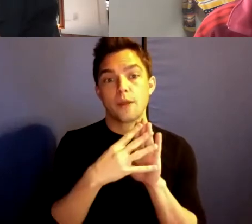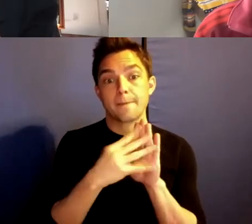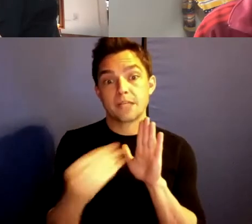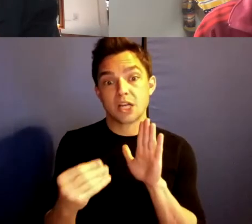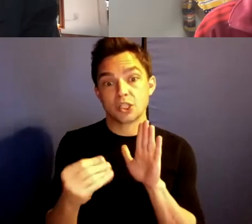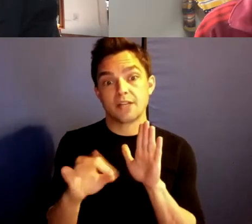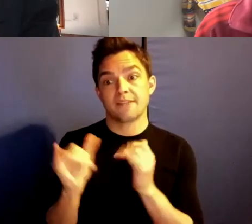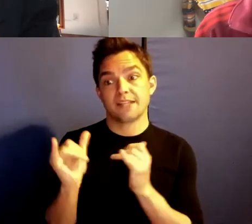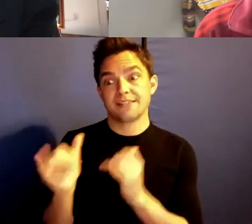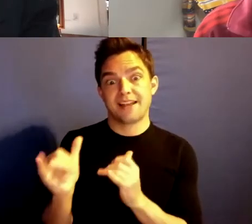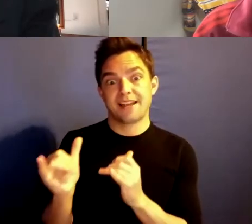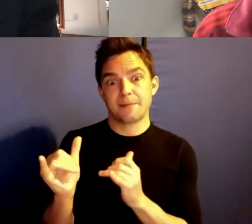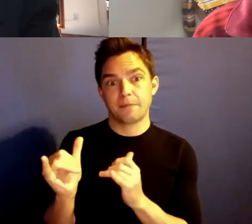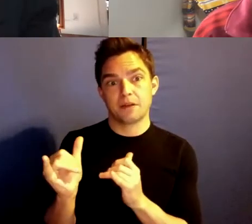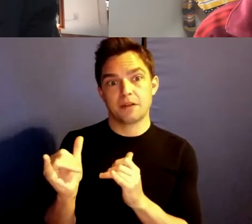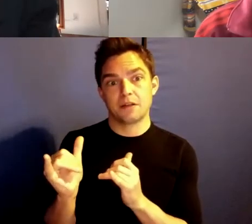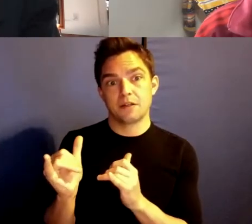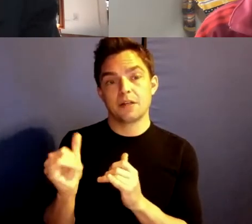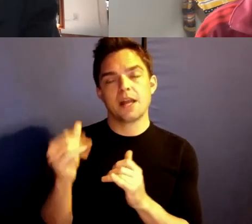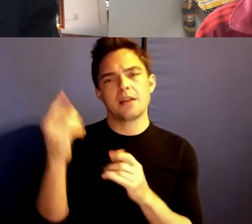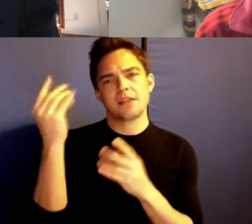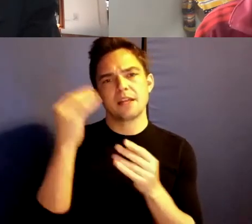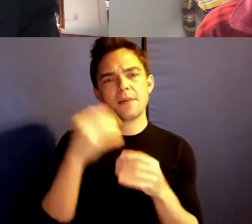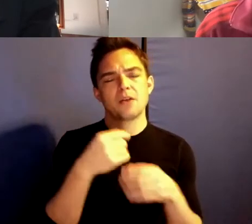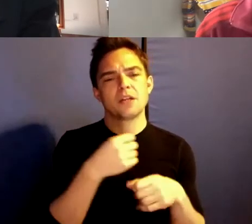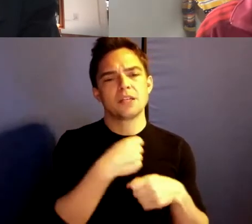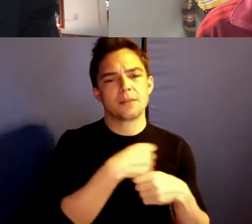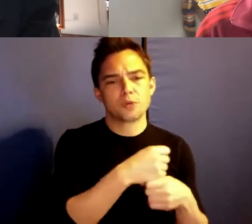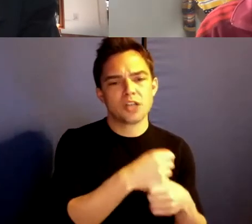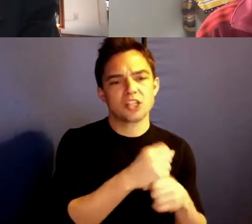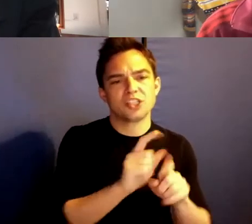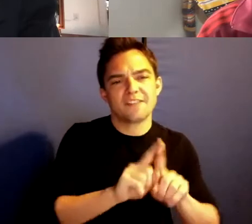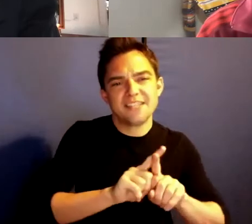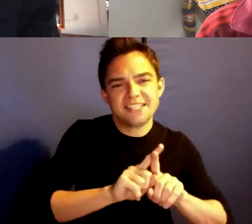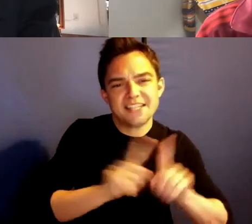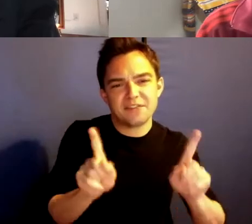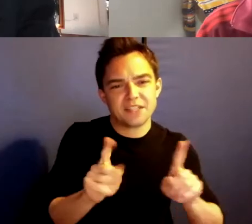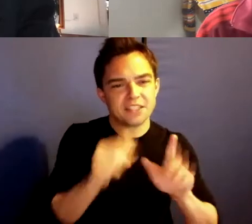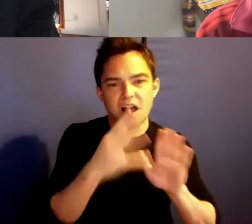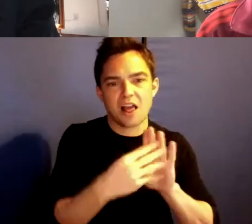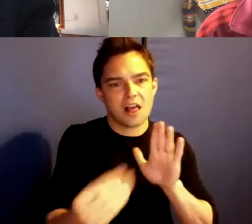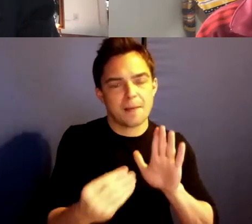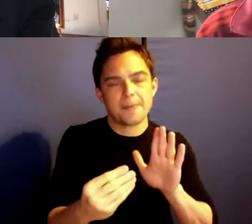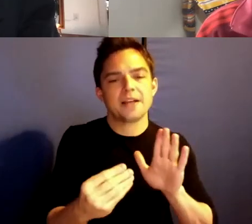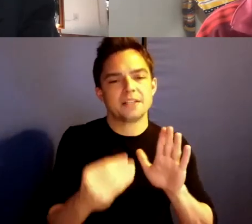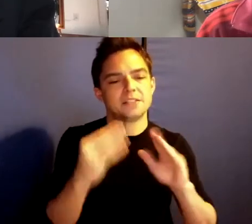to think about the production difference within this catastrophe, and I mean the production